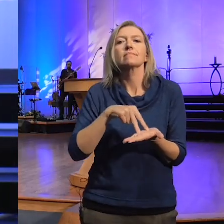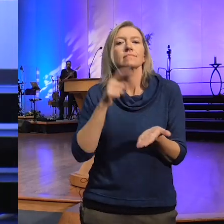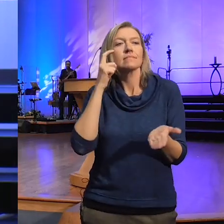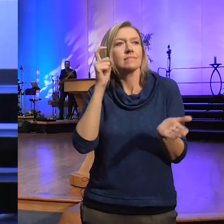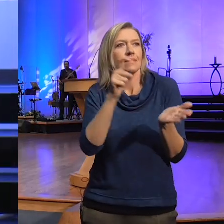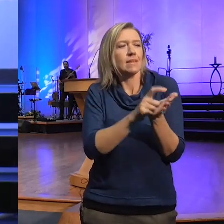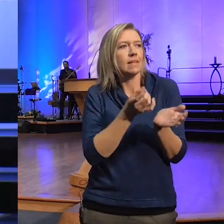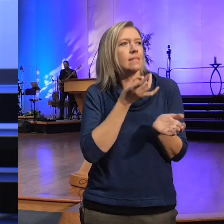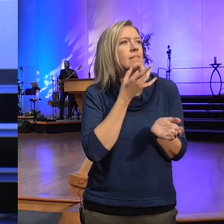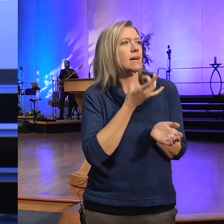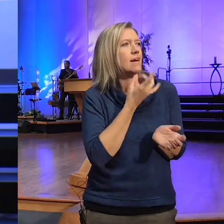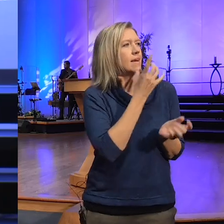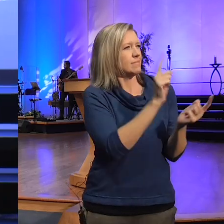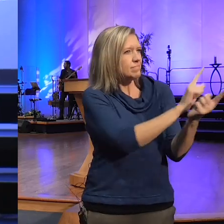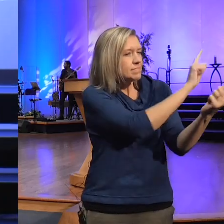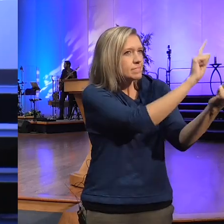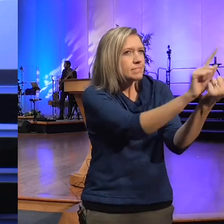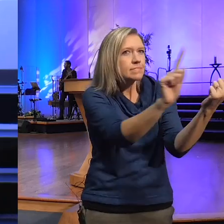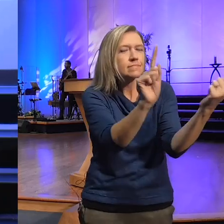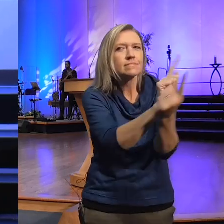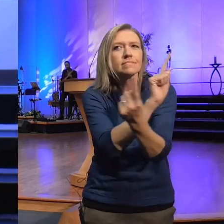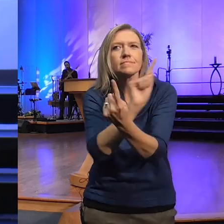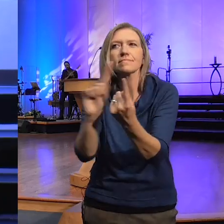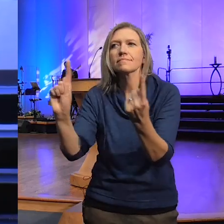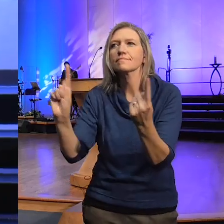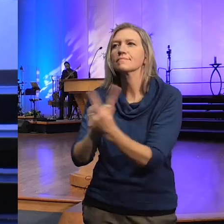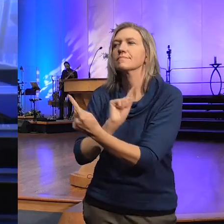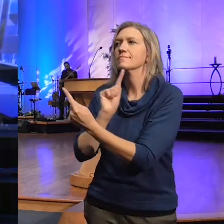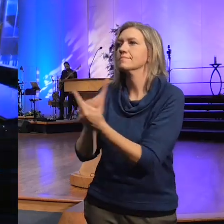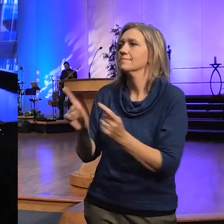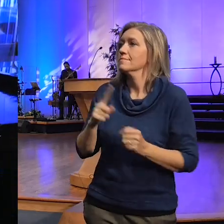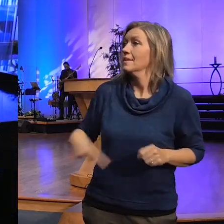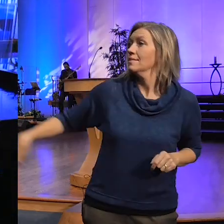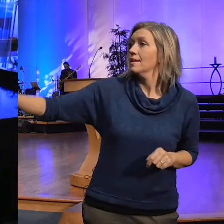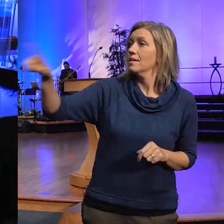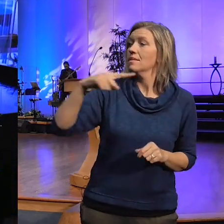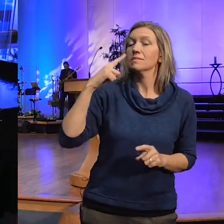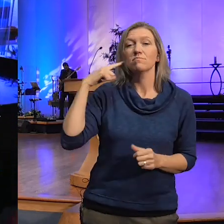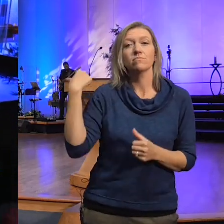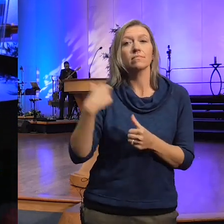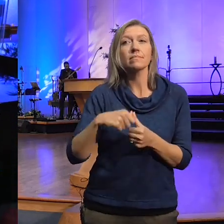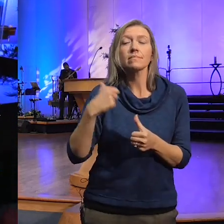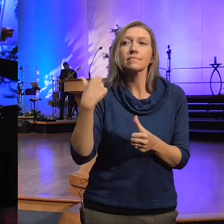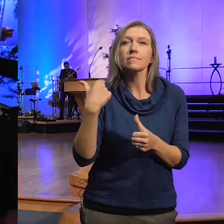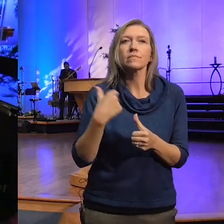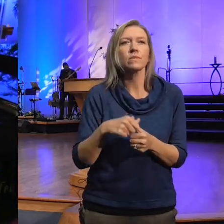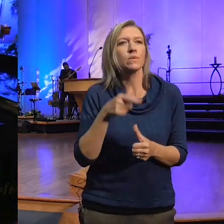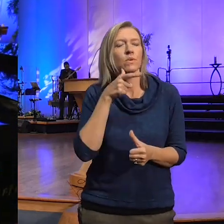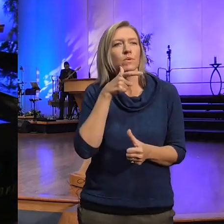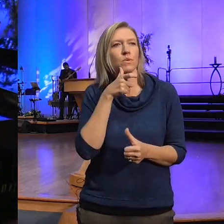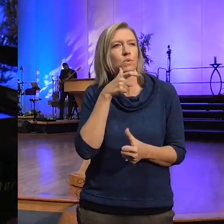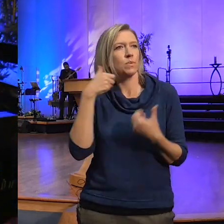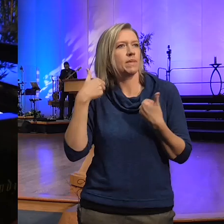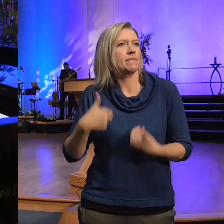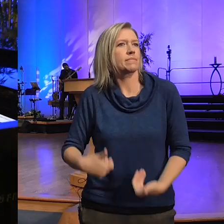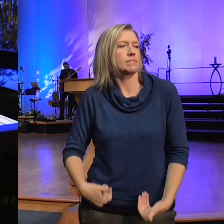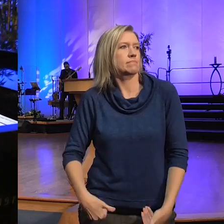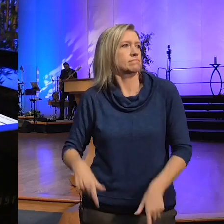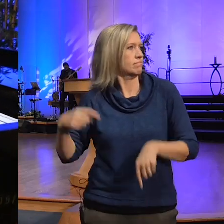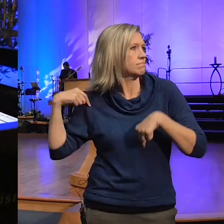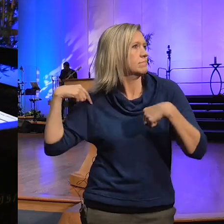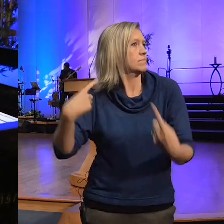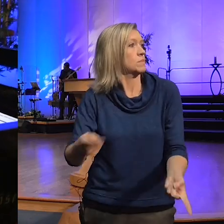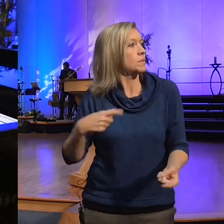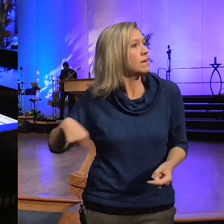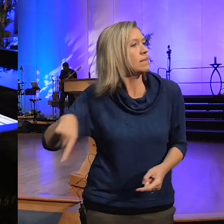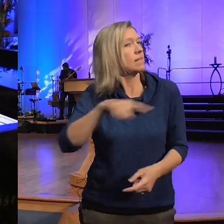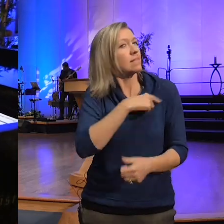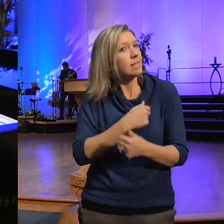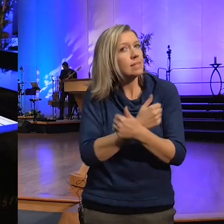the light everybody get a spirit mind who it comes to be we are love we are